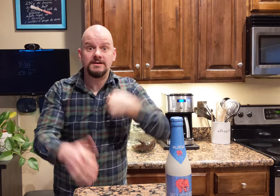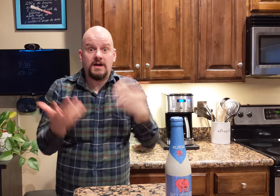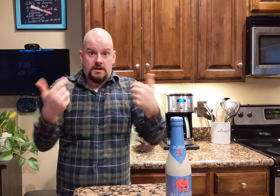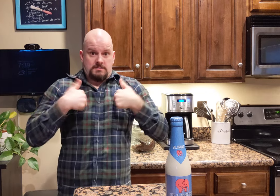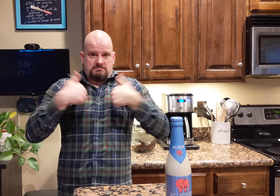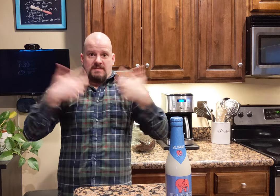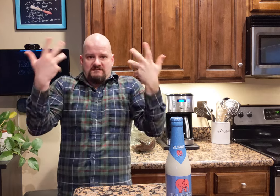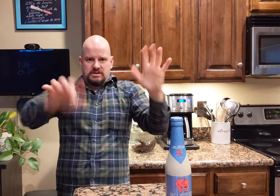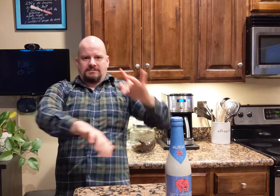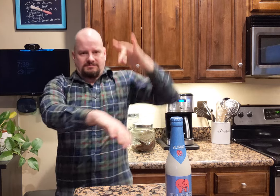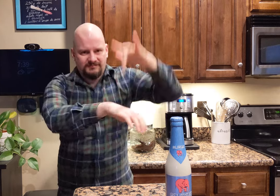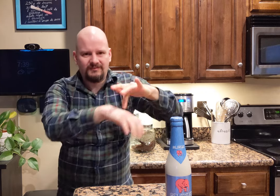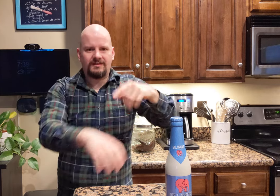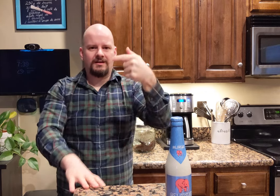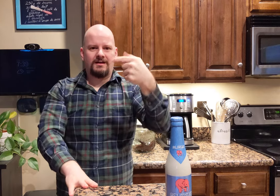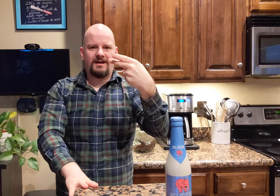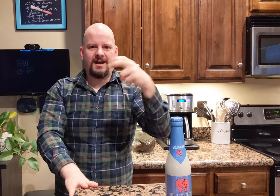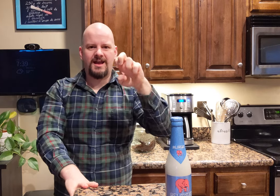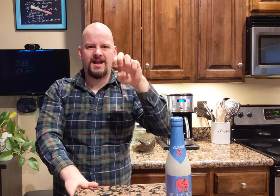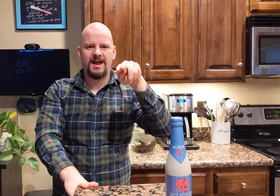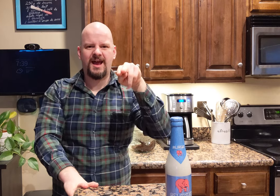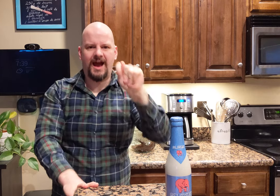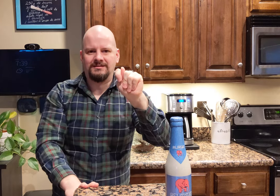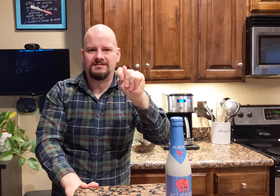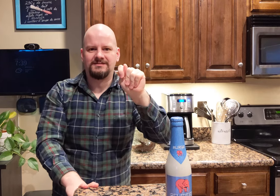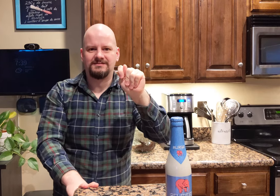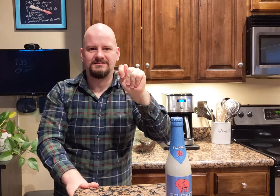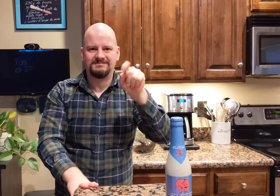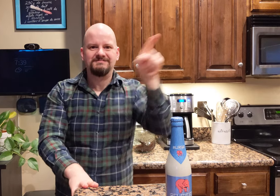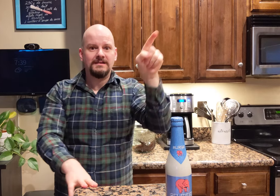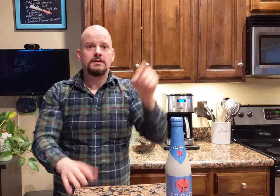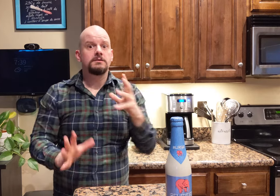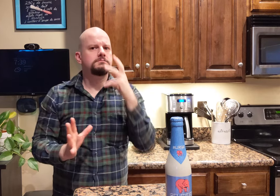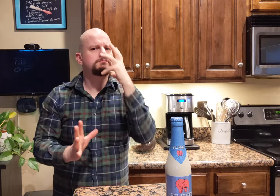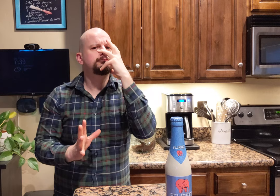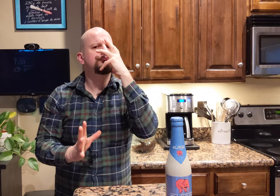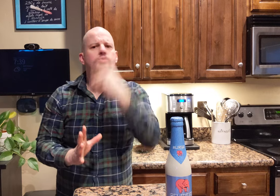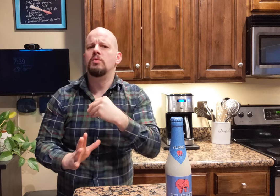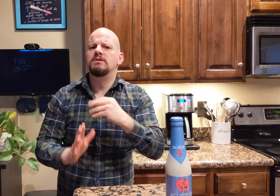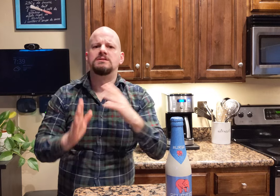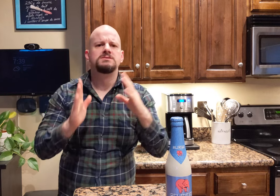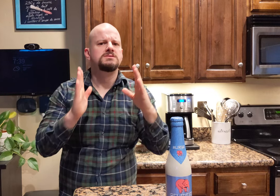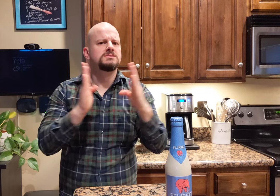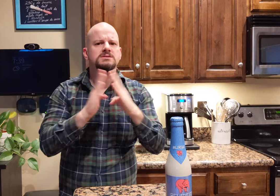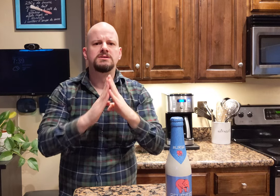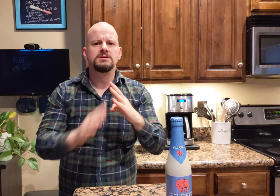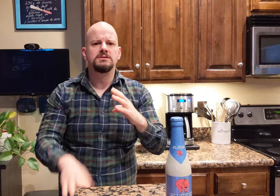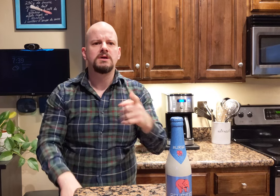You know that I have been to Ghent! It's a beautiful city.